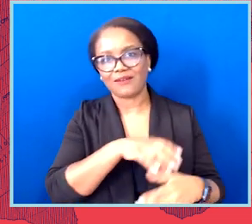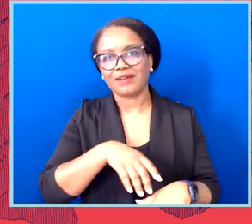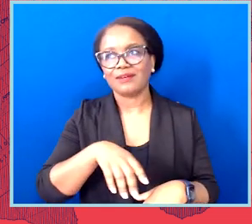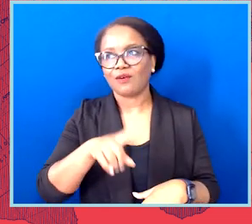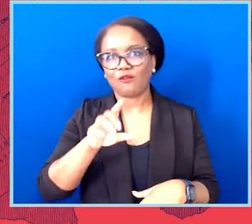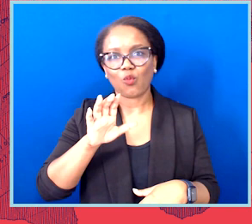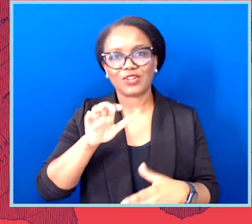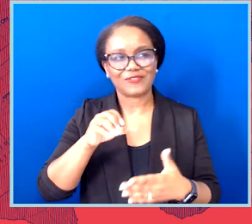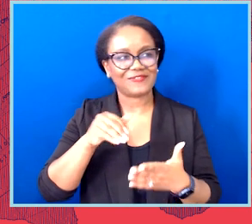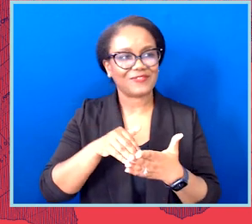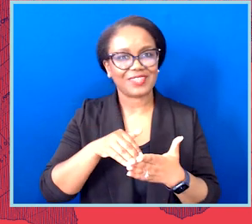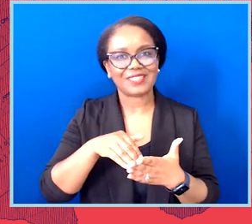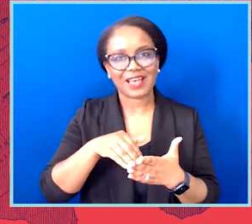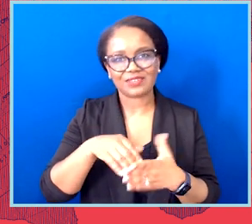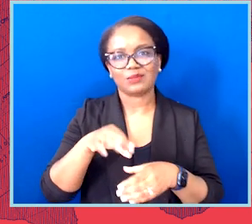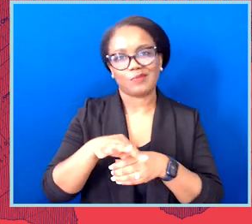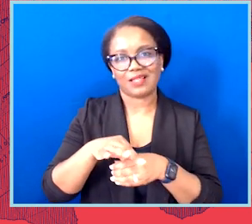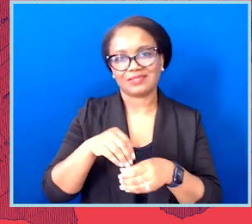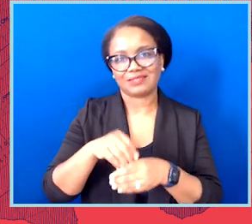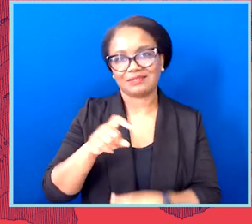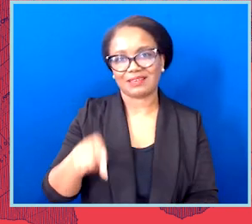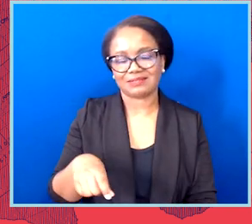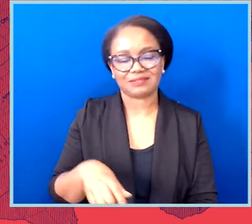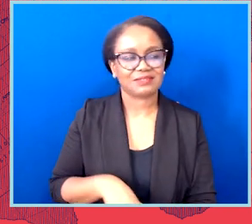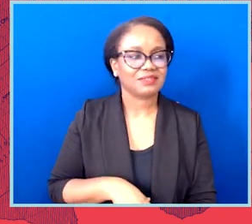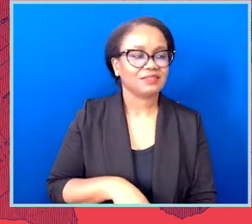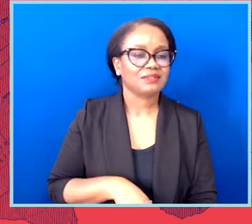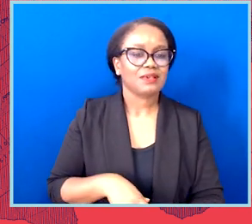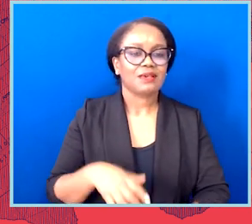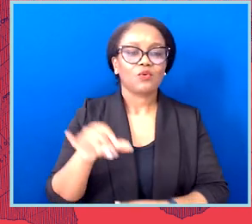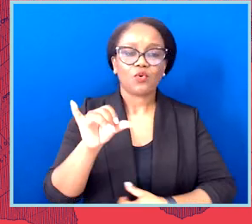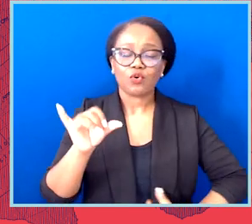And one more thing I'd love to add is that while we're focused on the unprecedented wave